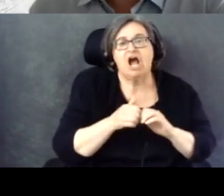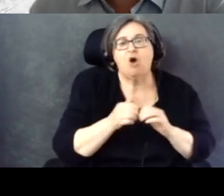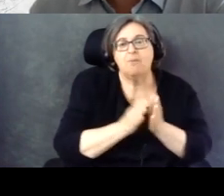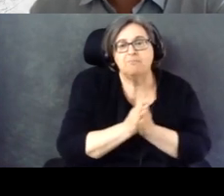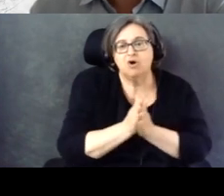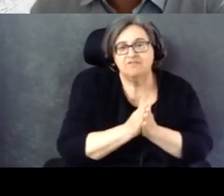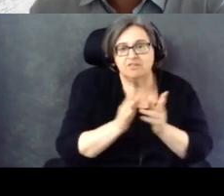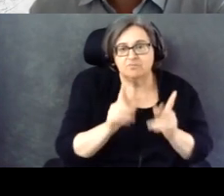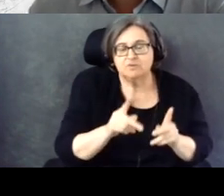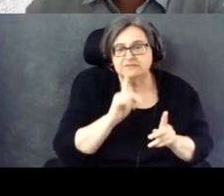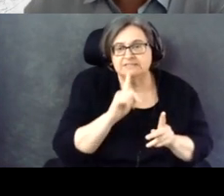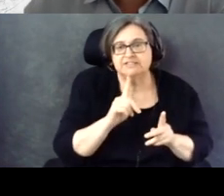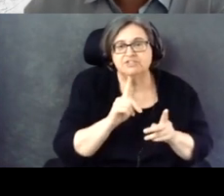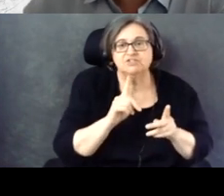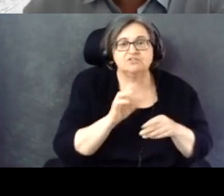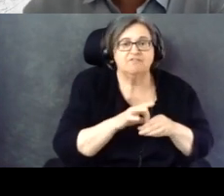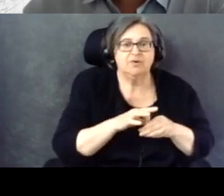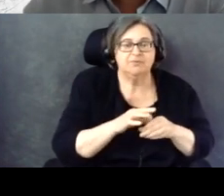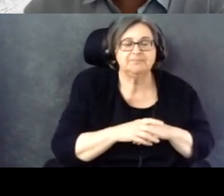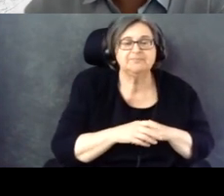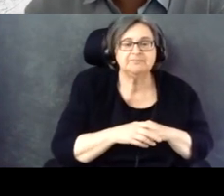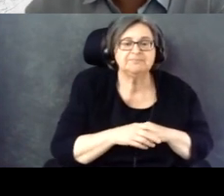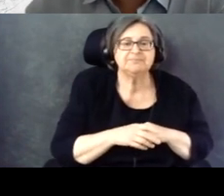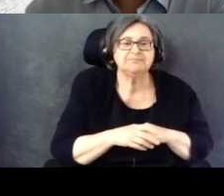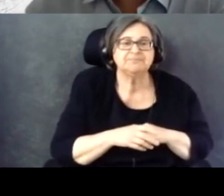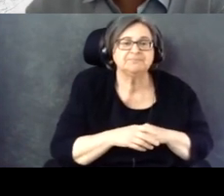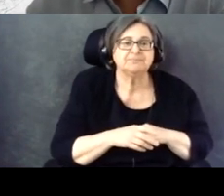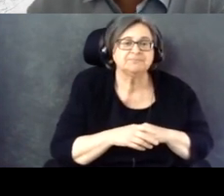to vote.